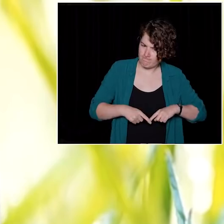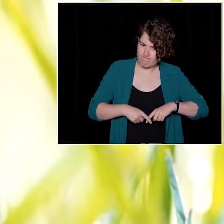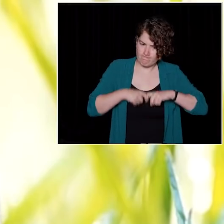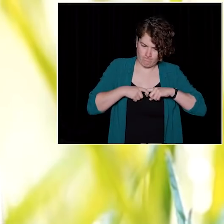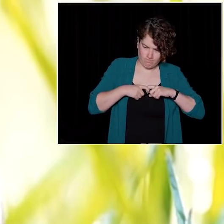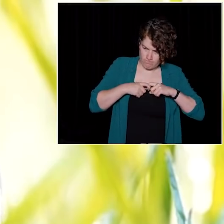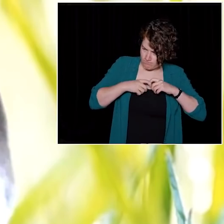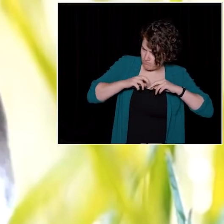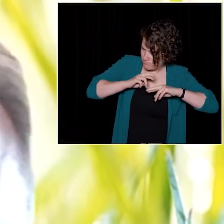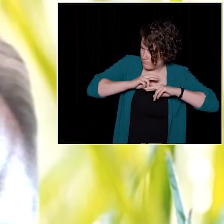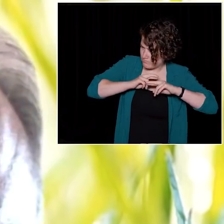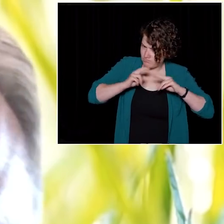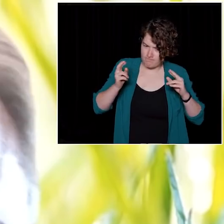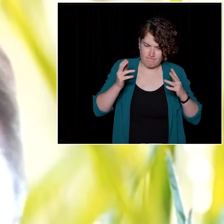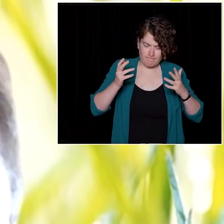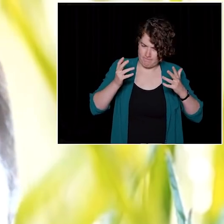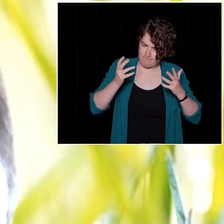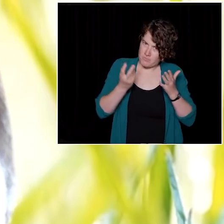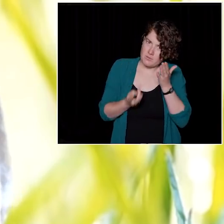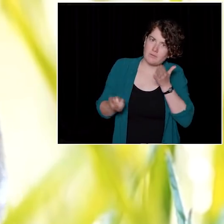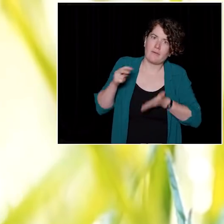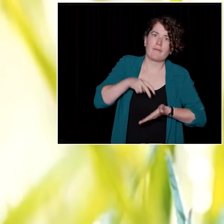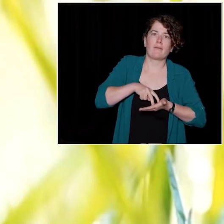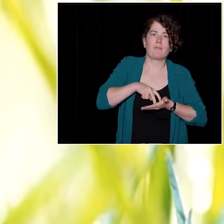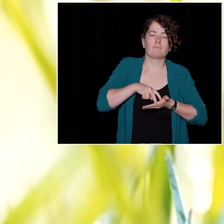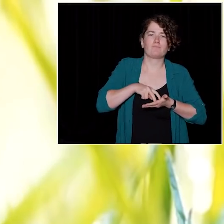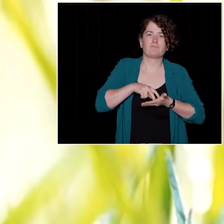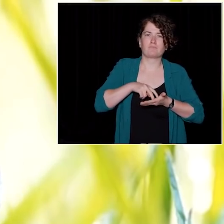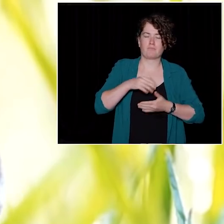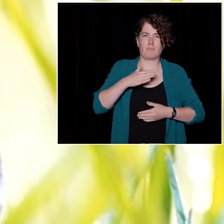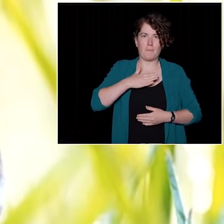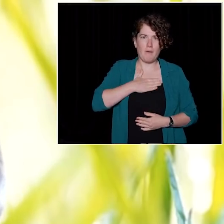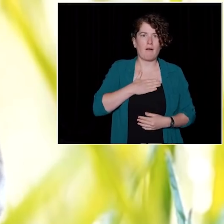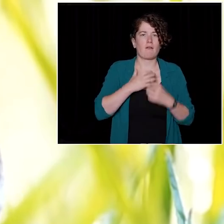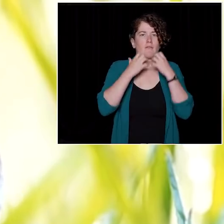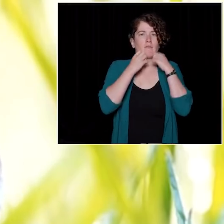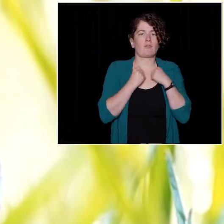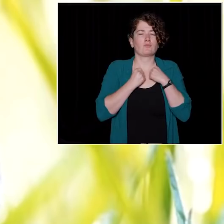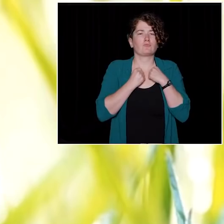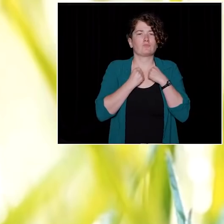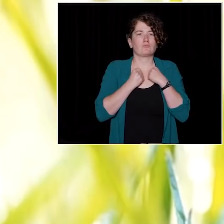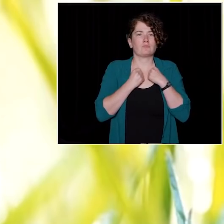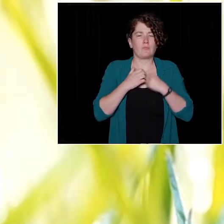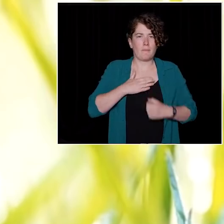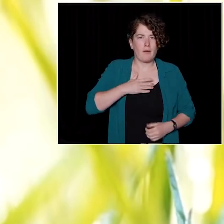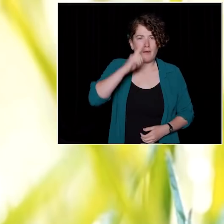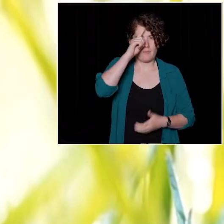is doing what you honestly believe is right, standing up for those things that you believe in.